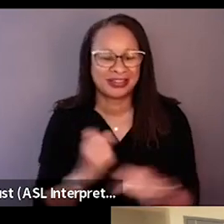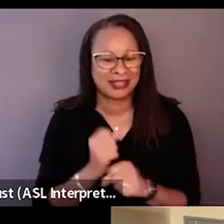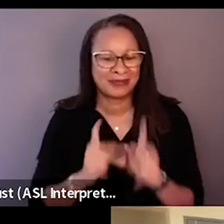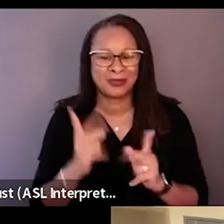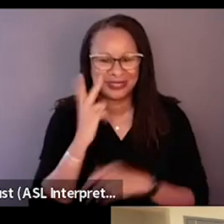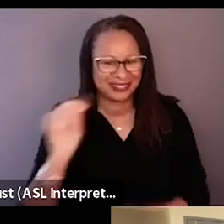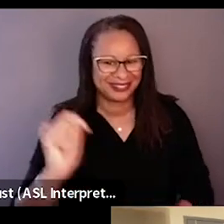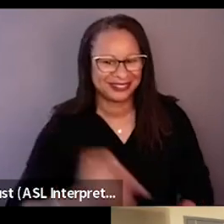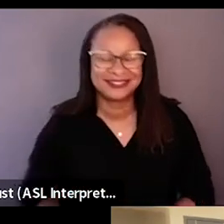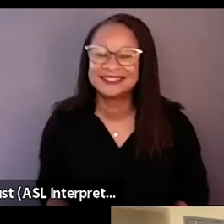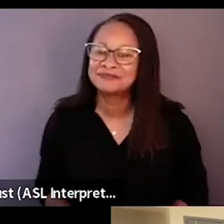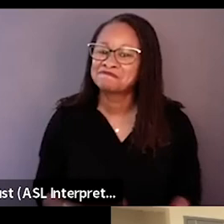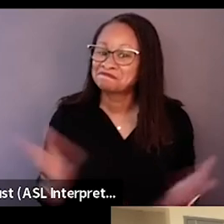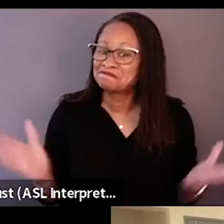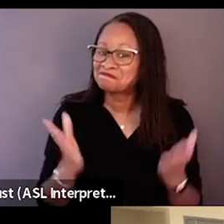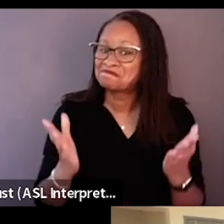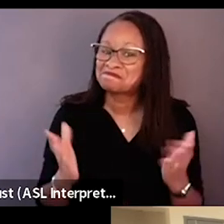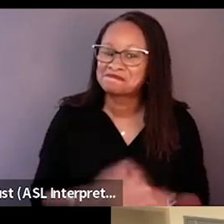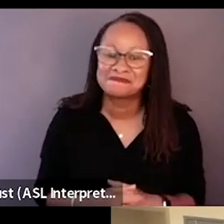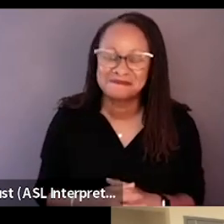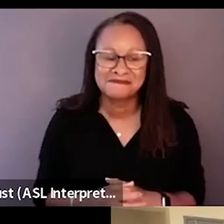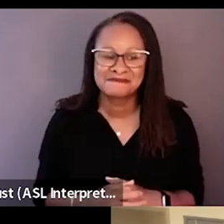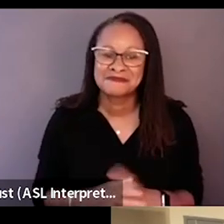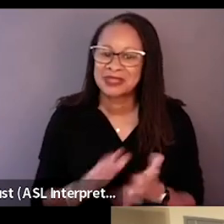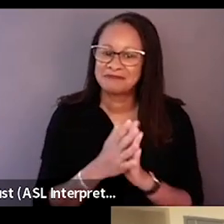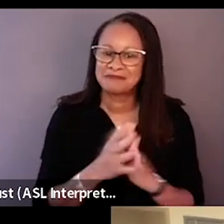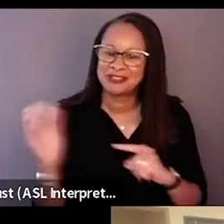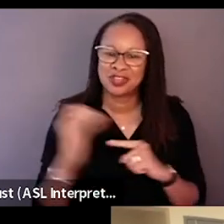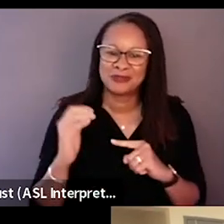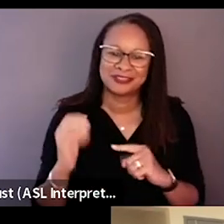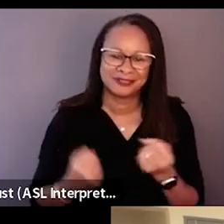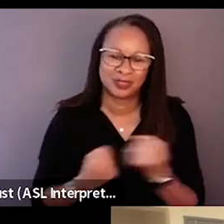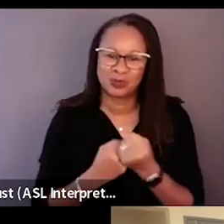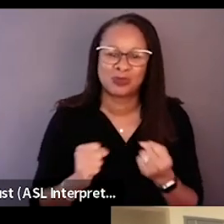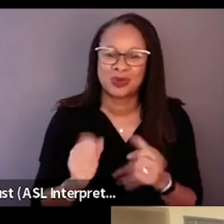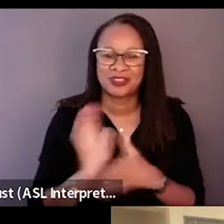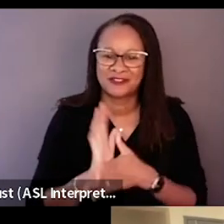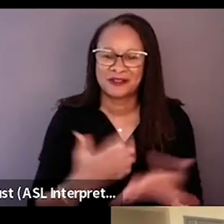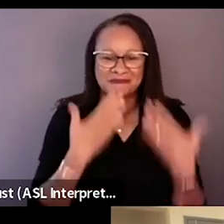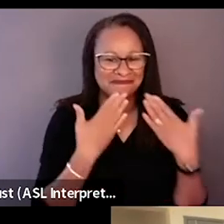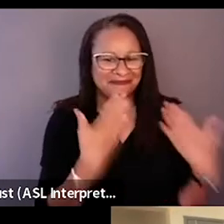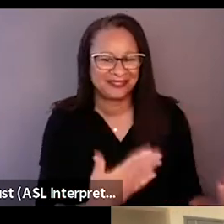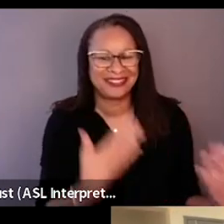So I urge you to go out and be a champion for the film. I know, I will. Thank you. - Thank you. Thank you guys.